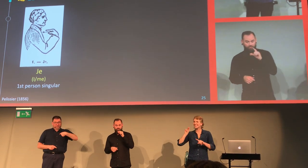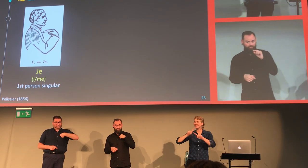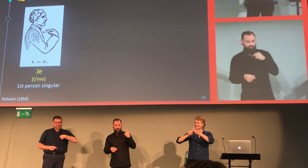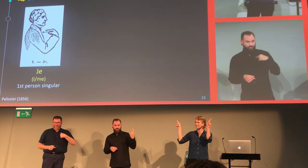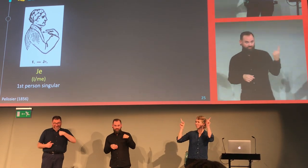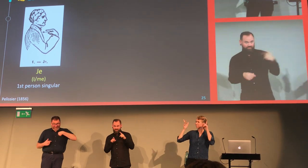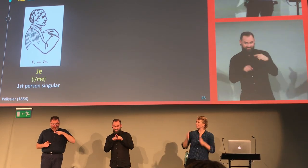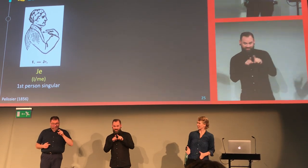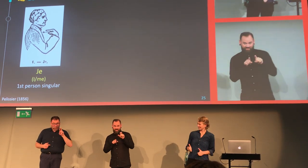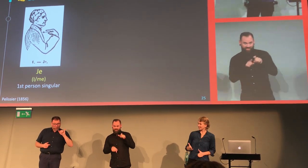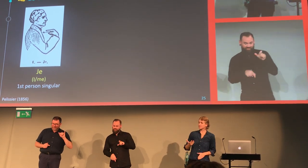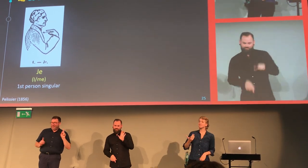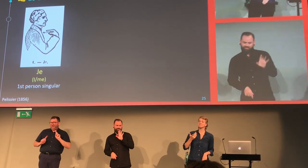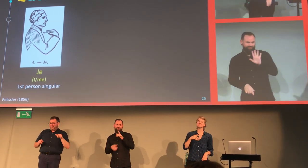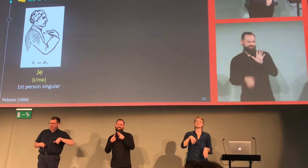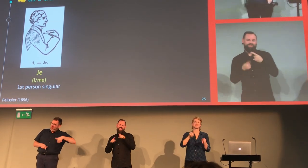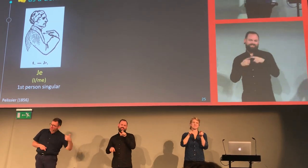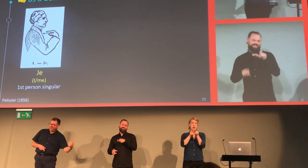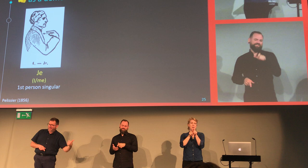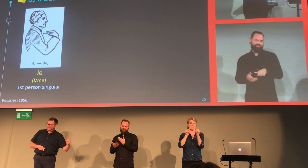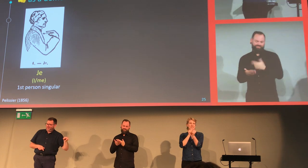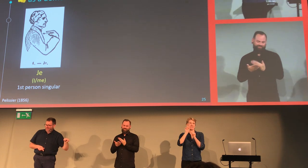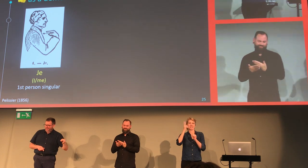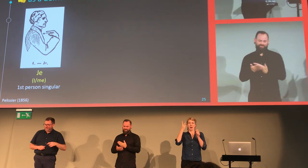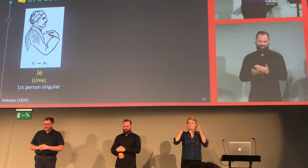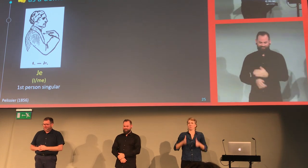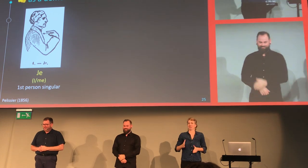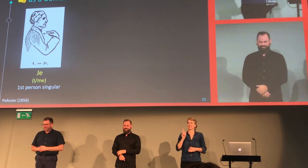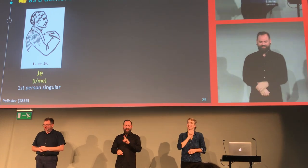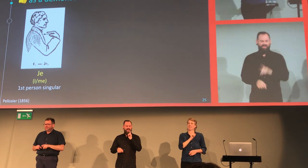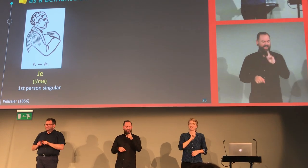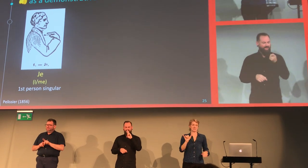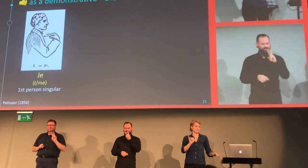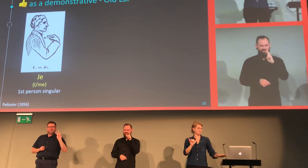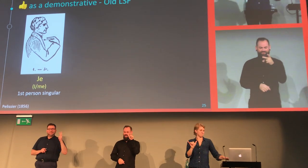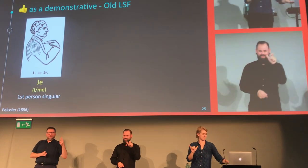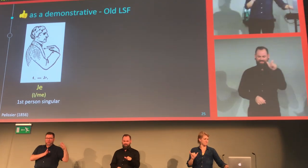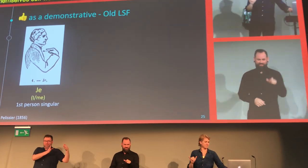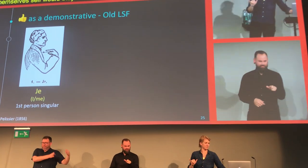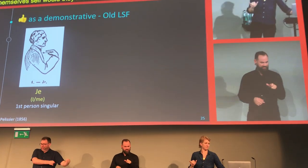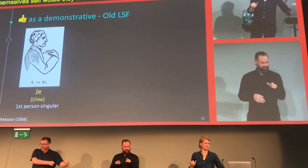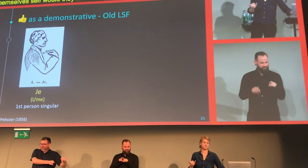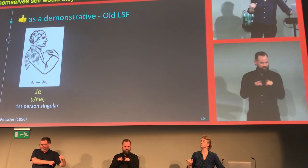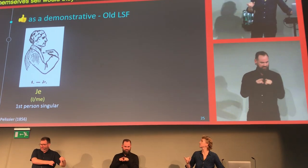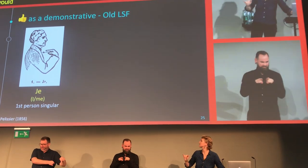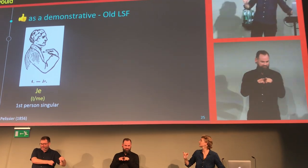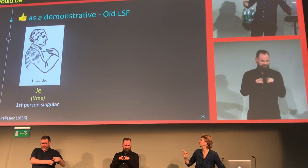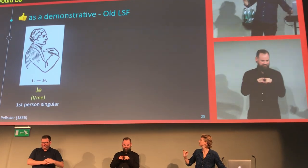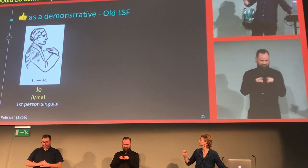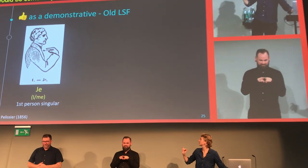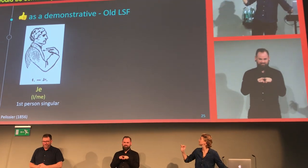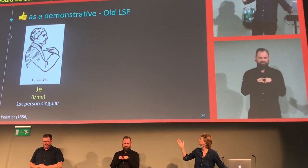would they mean they were Tory? Of course time, they'd mean somebody else. If we had a second person singular pronoun,